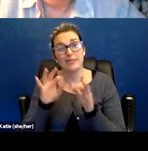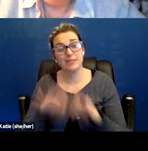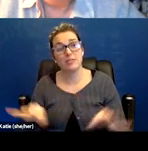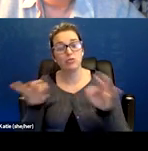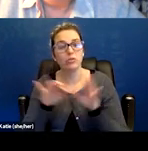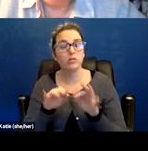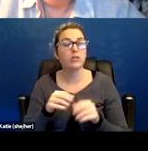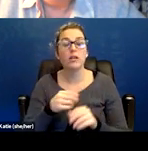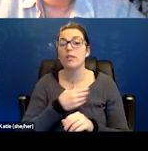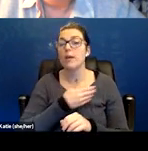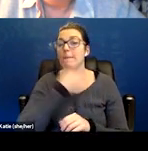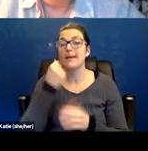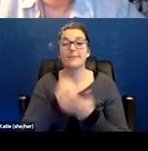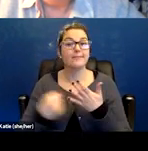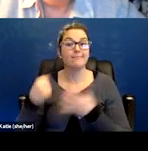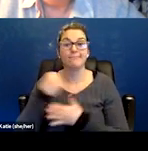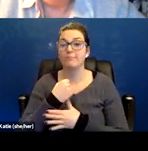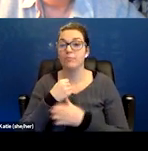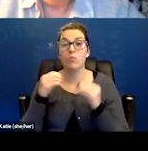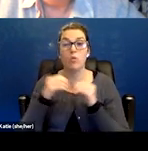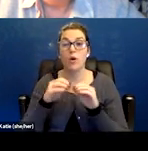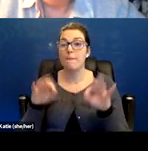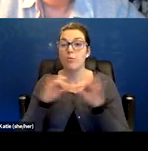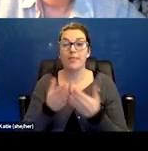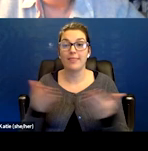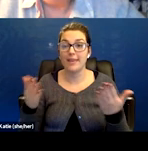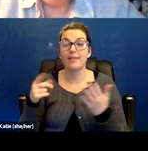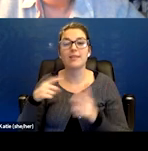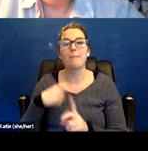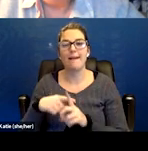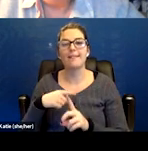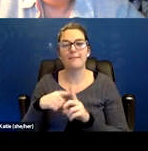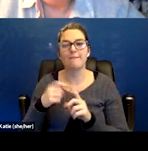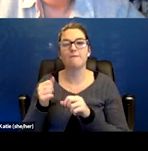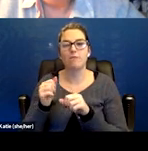But more than anything, did they have a positive test and did they seek care?